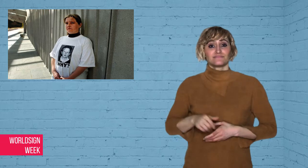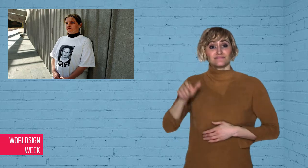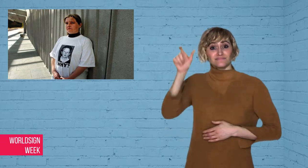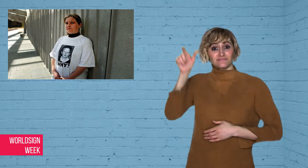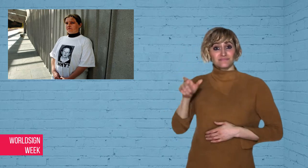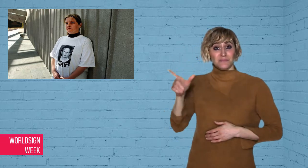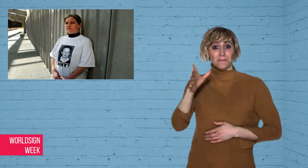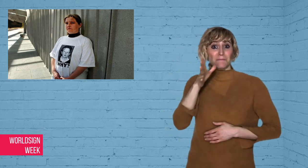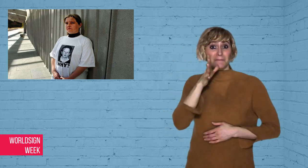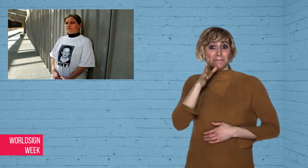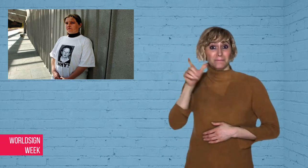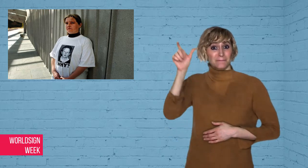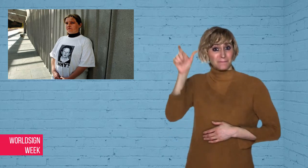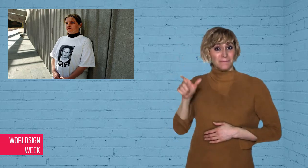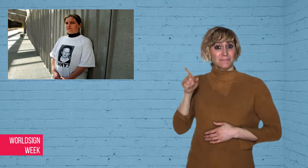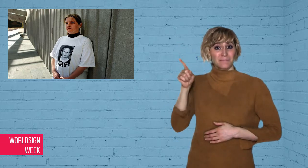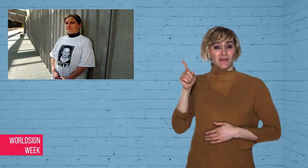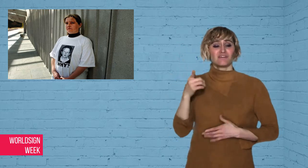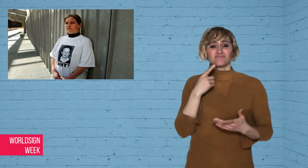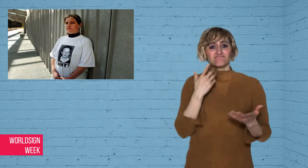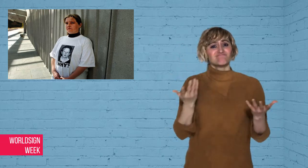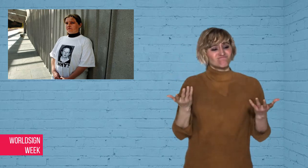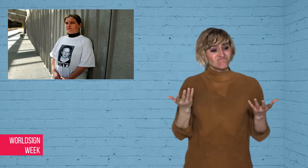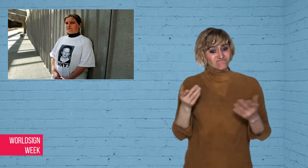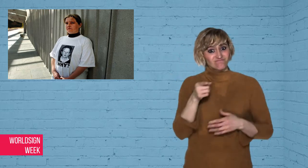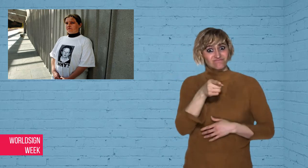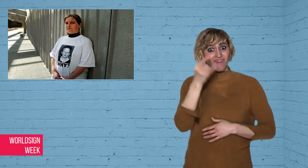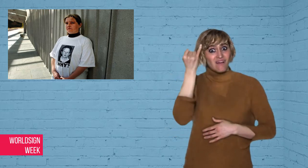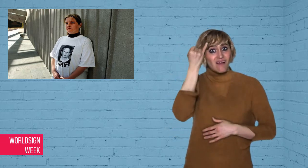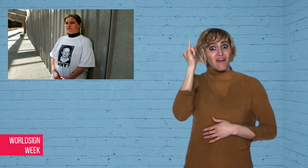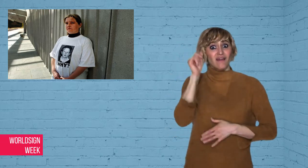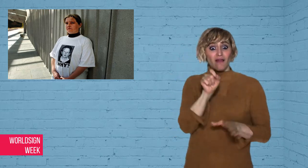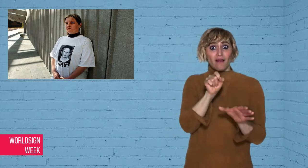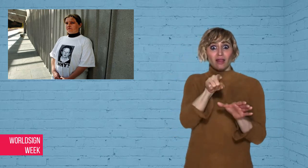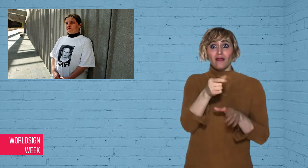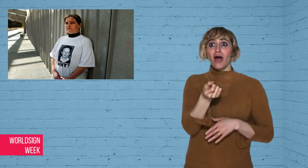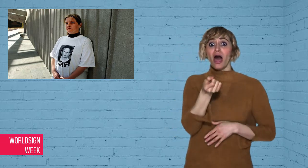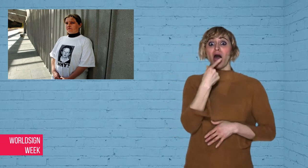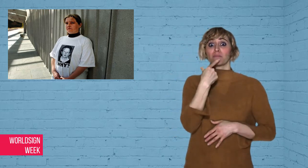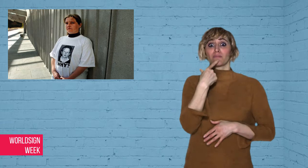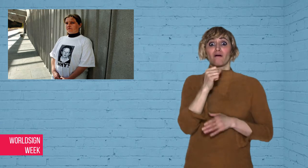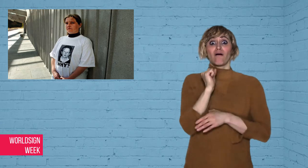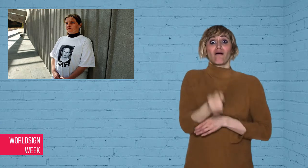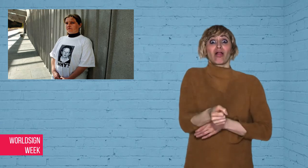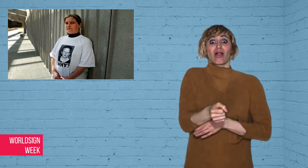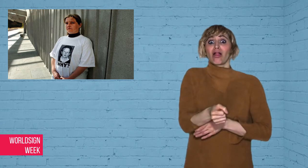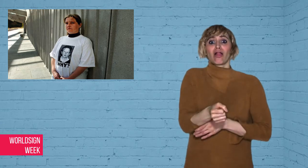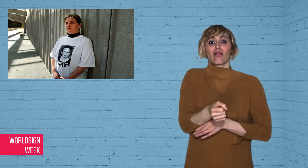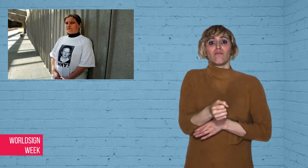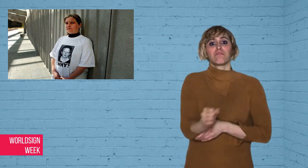applauded sex offenders for volunteering